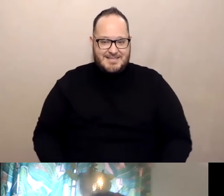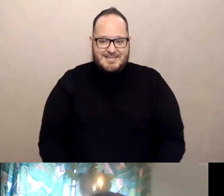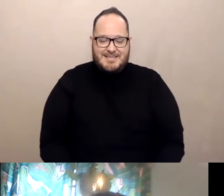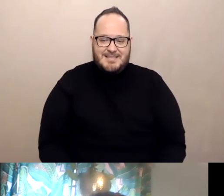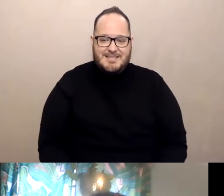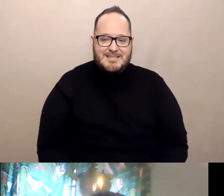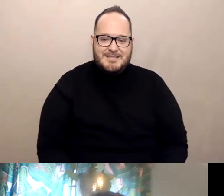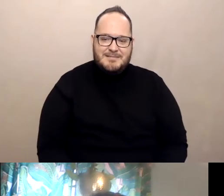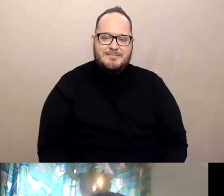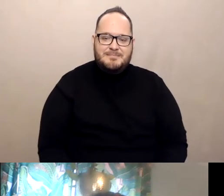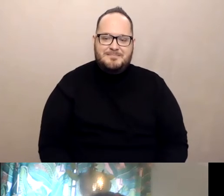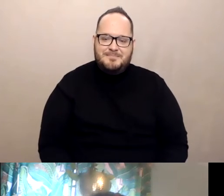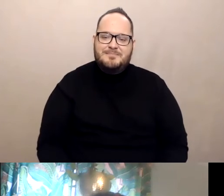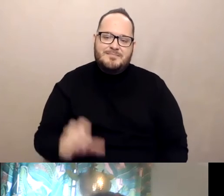(mumbles)